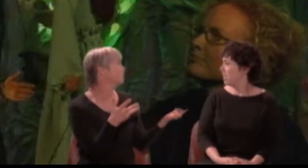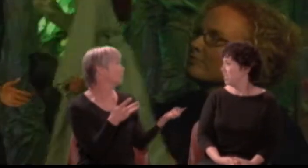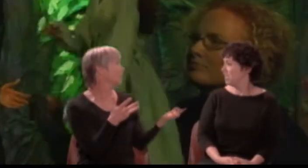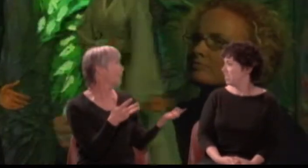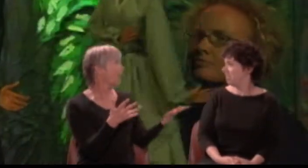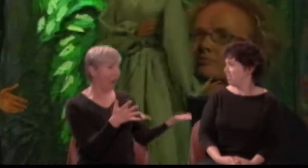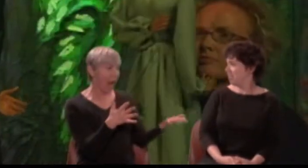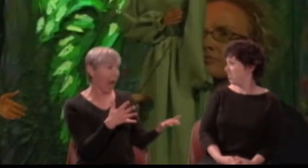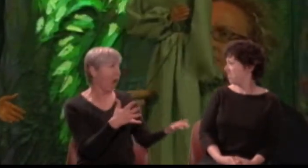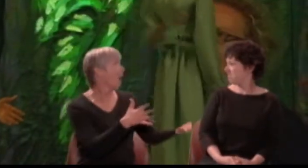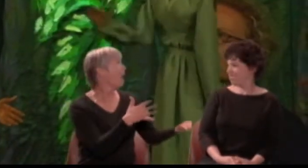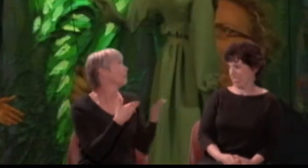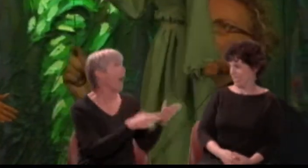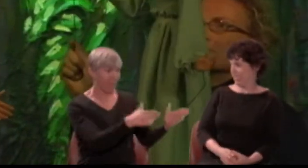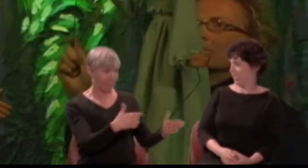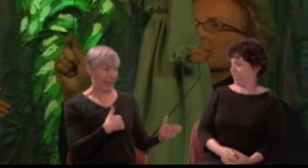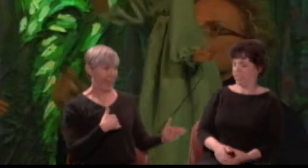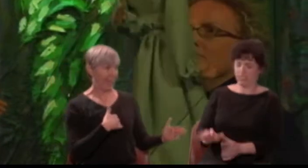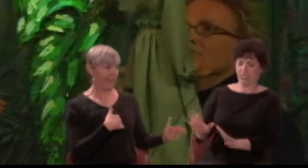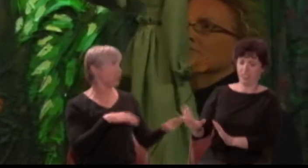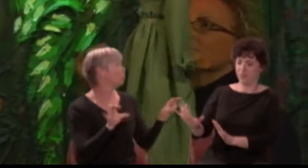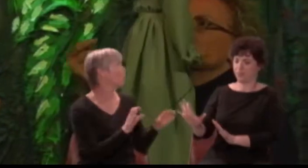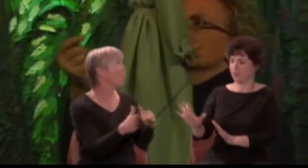spurn me, strike me, neglect me,